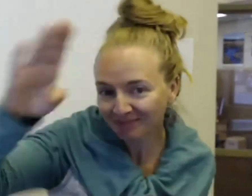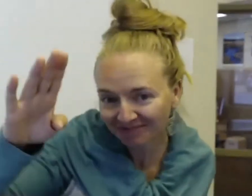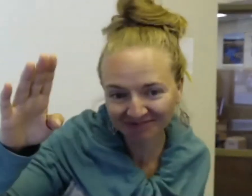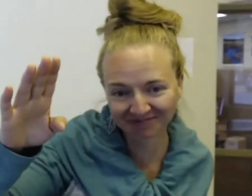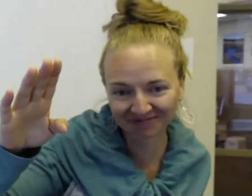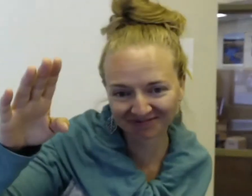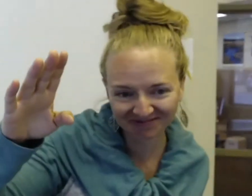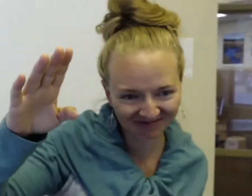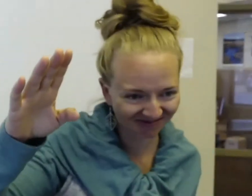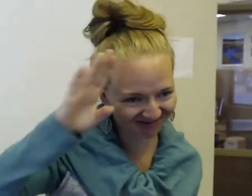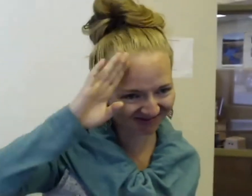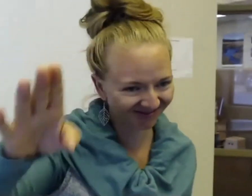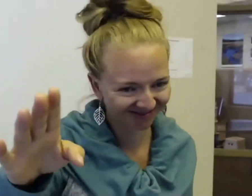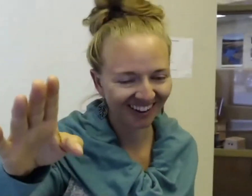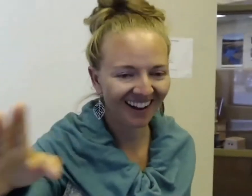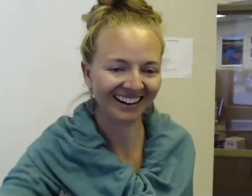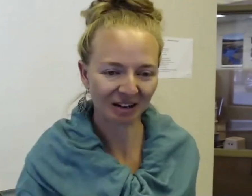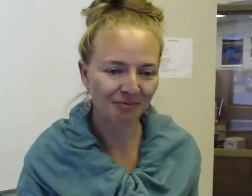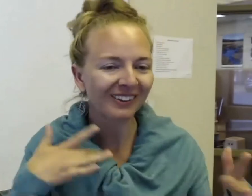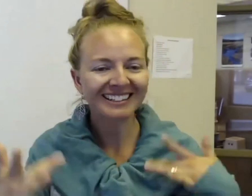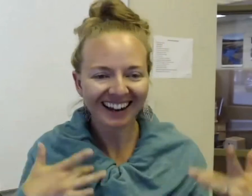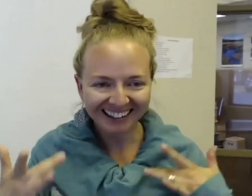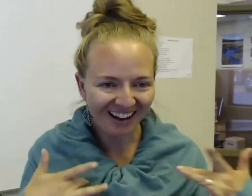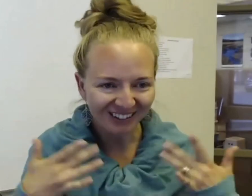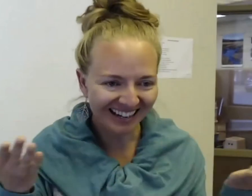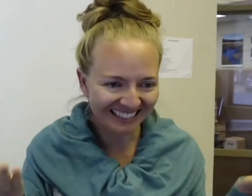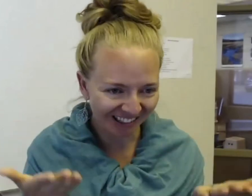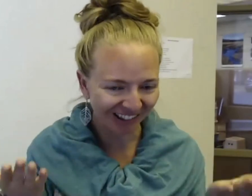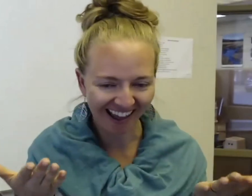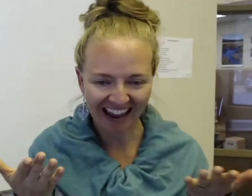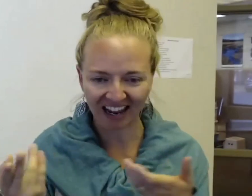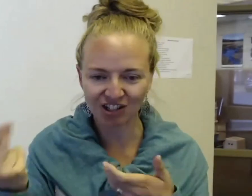Hi! I'm really excited to have you guys here today and to join me here.